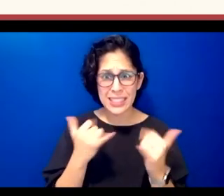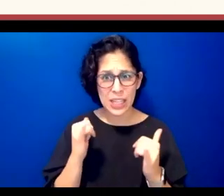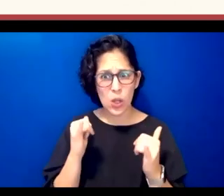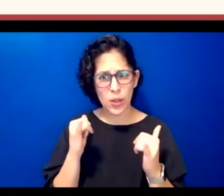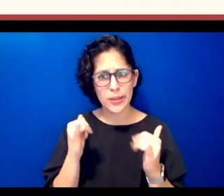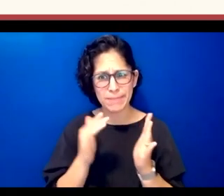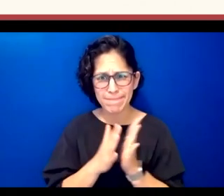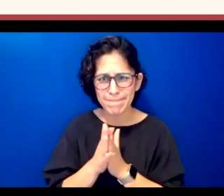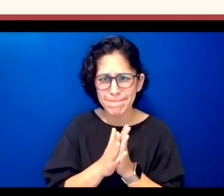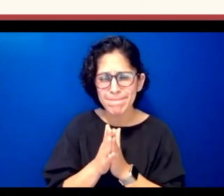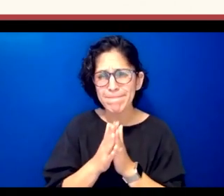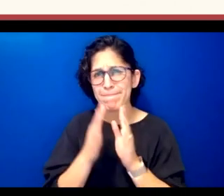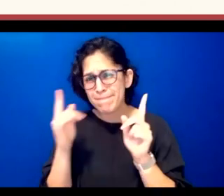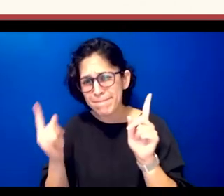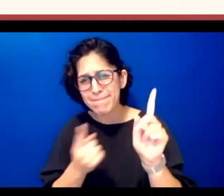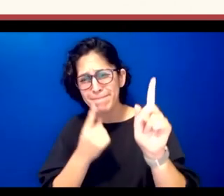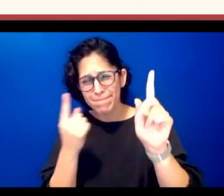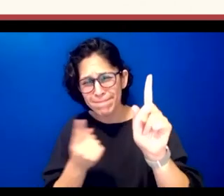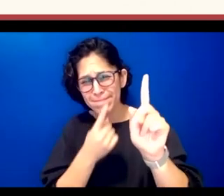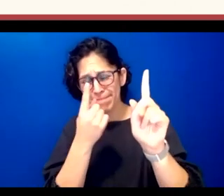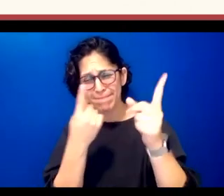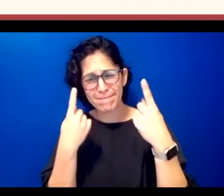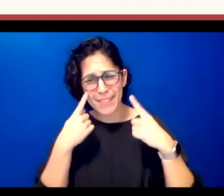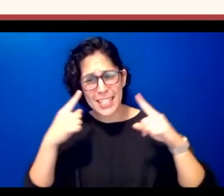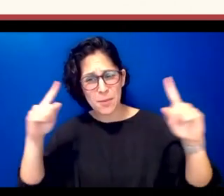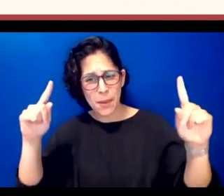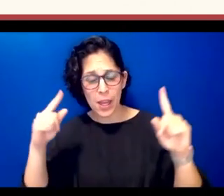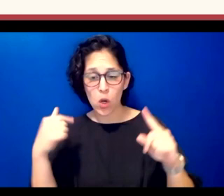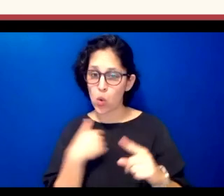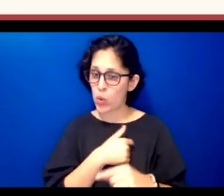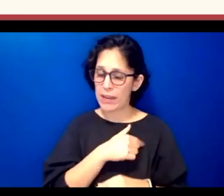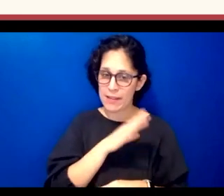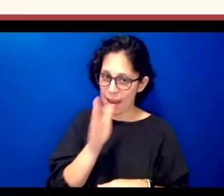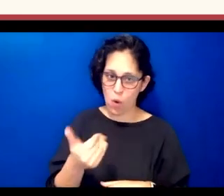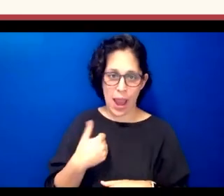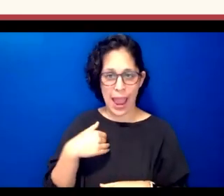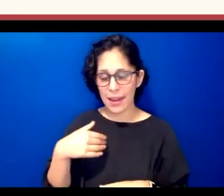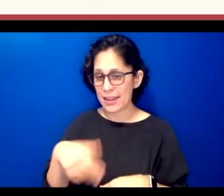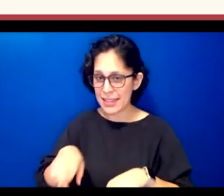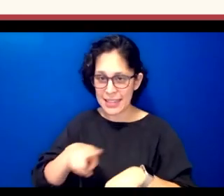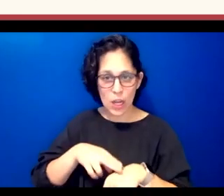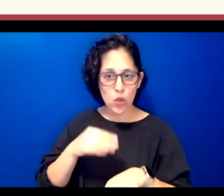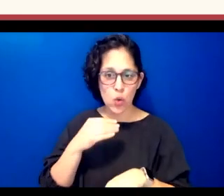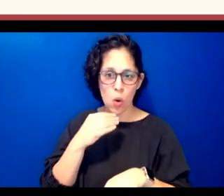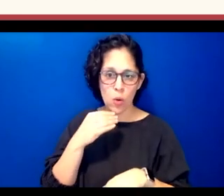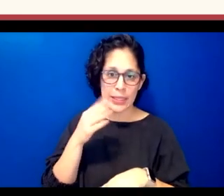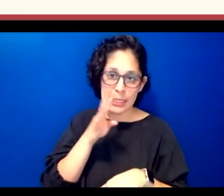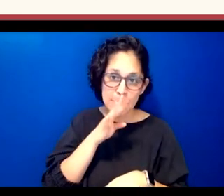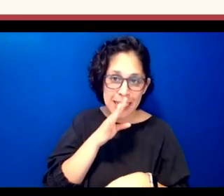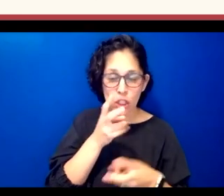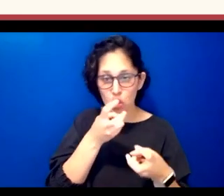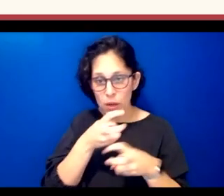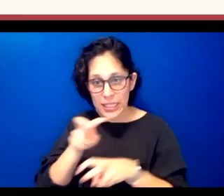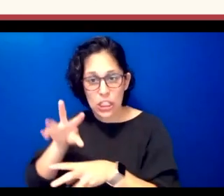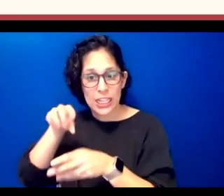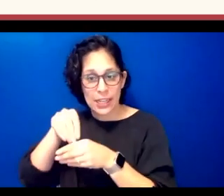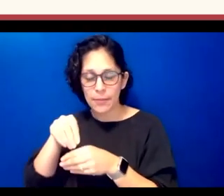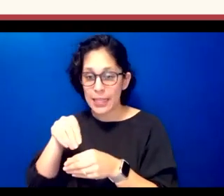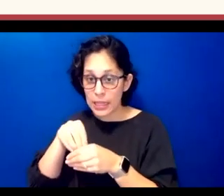haven't had natural speech transmission in the home since the 1940s until quite recently